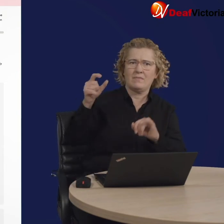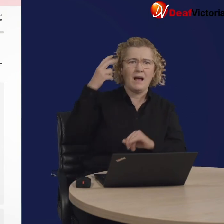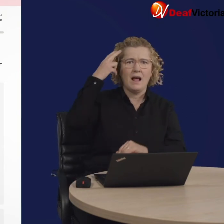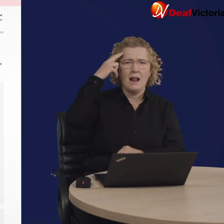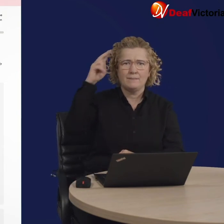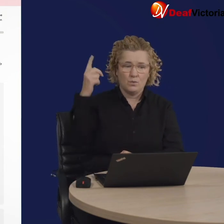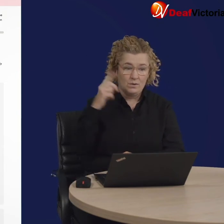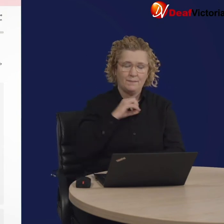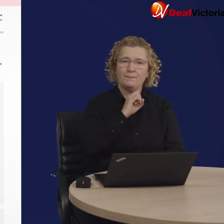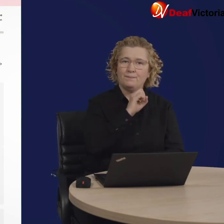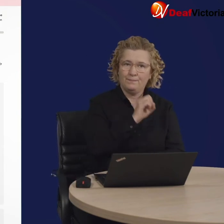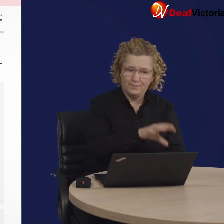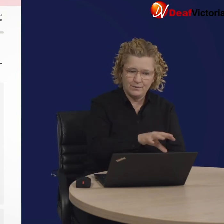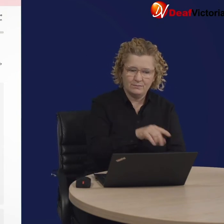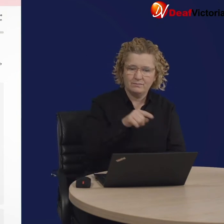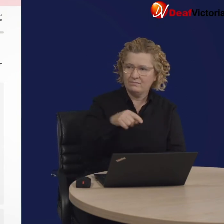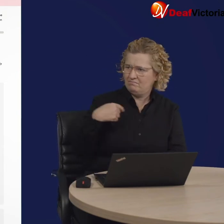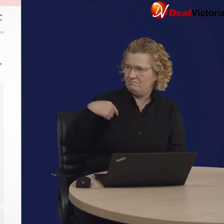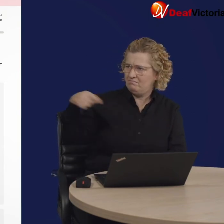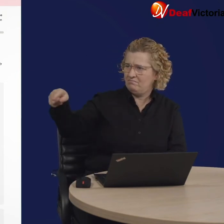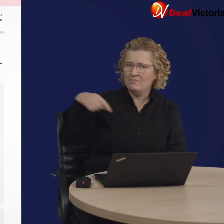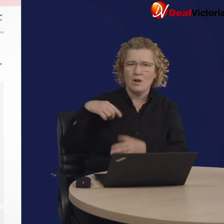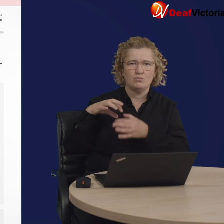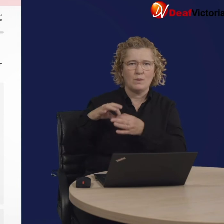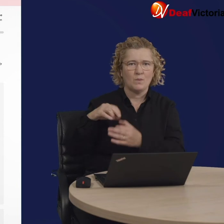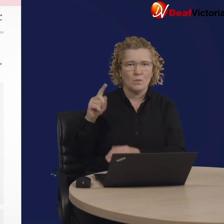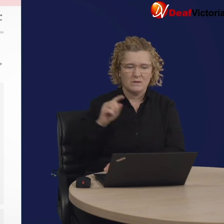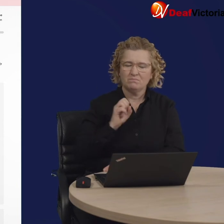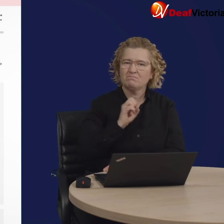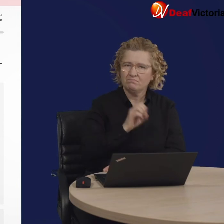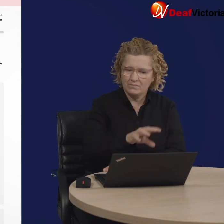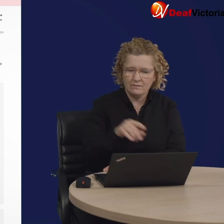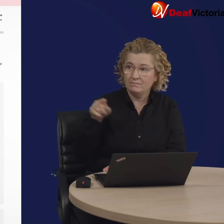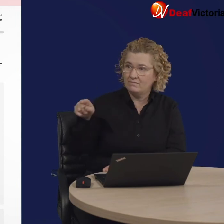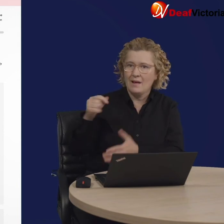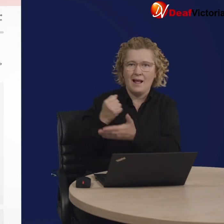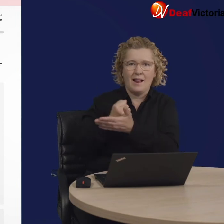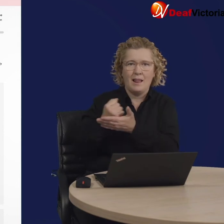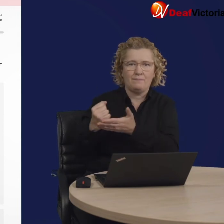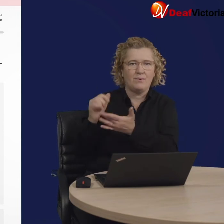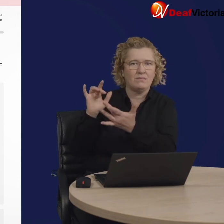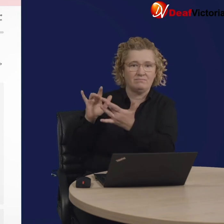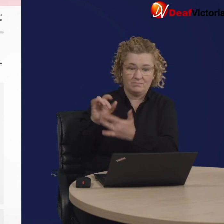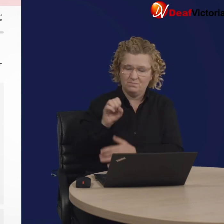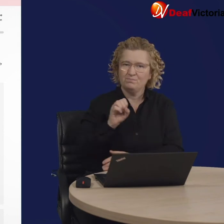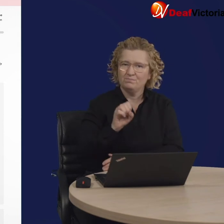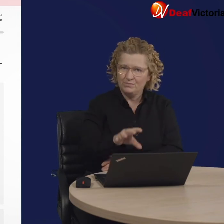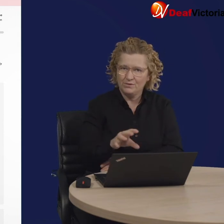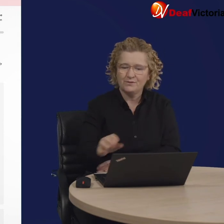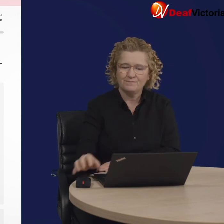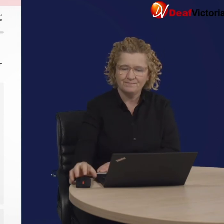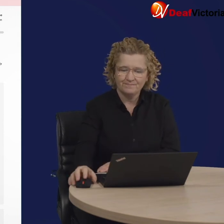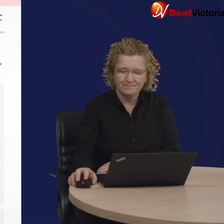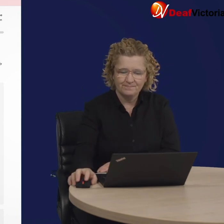You can also include an emergency contact person. List their name, relationship to you, and contact number.